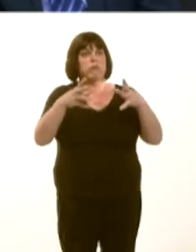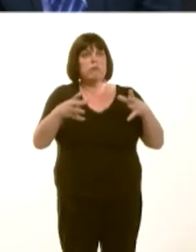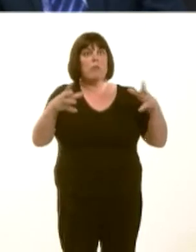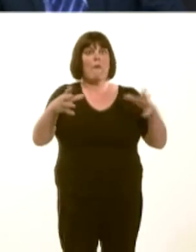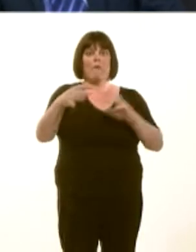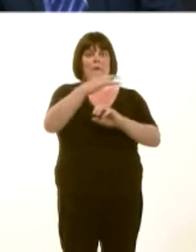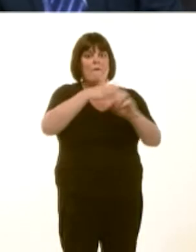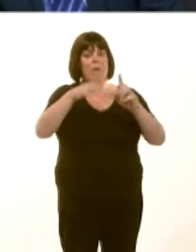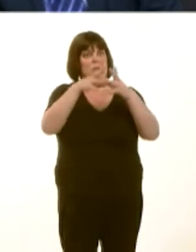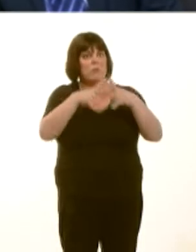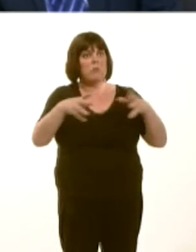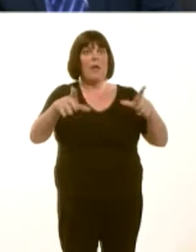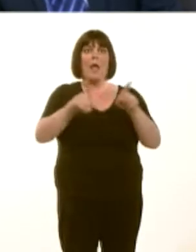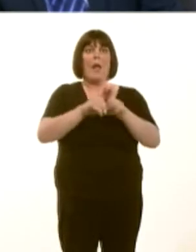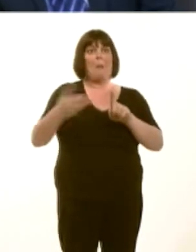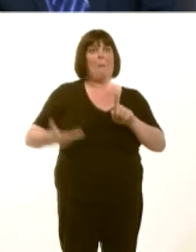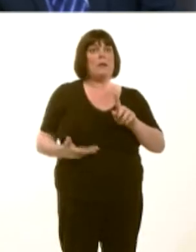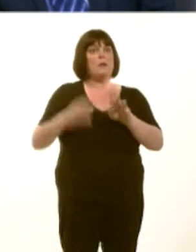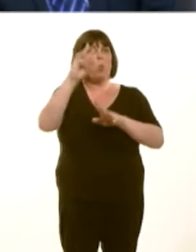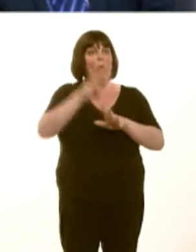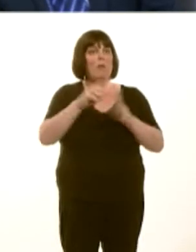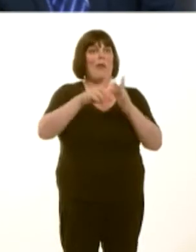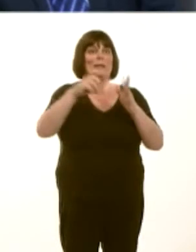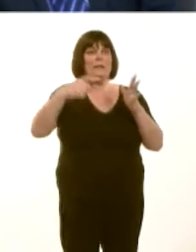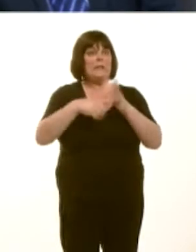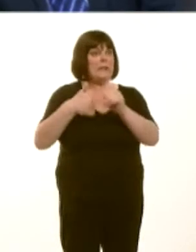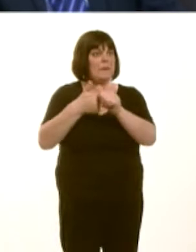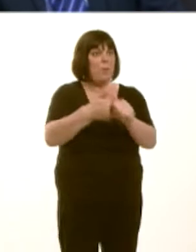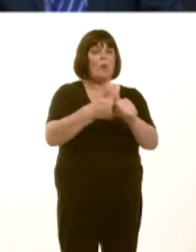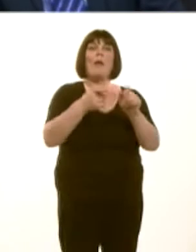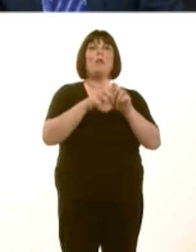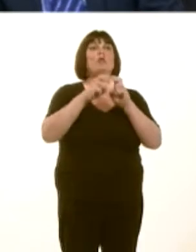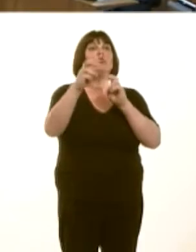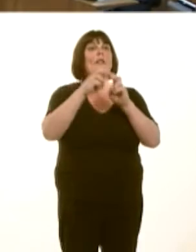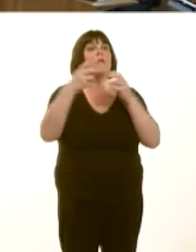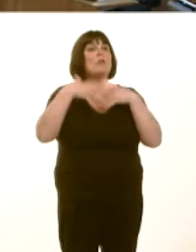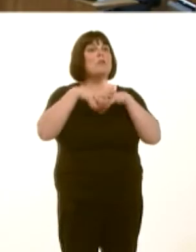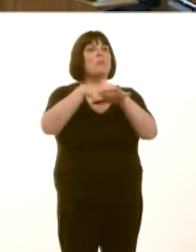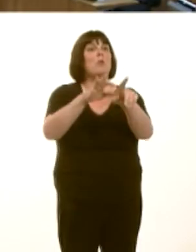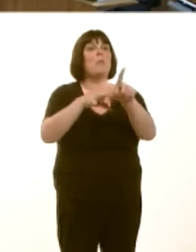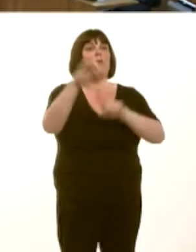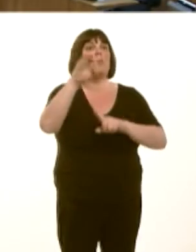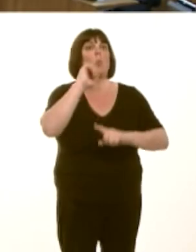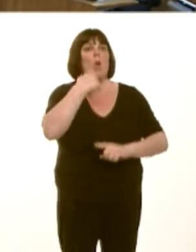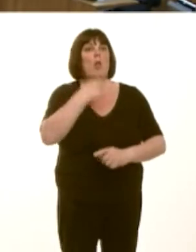of business support through Business Wales, information and communications technology support, and, of course, transport infrastructure improvements. Andrew R.T. Davies: Thank you, First Minister.